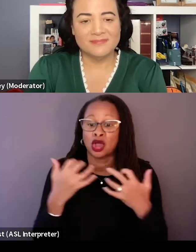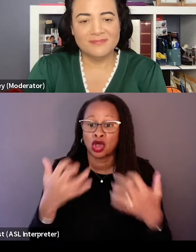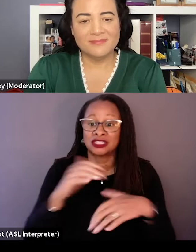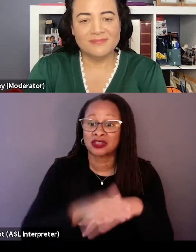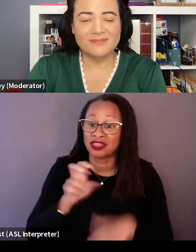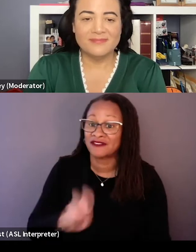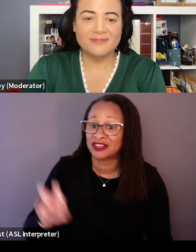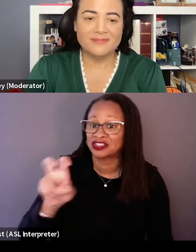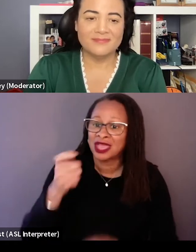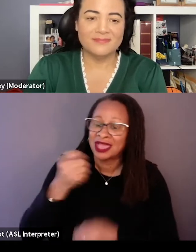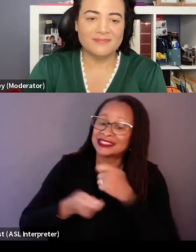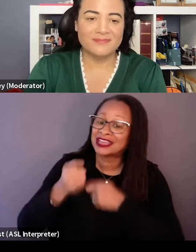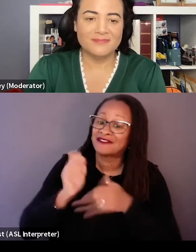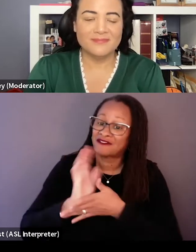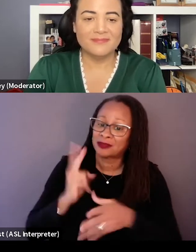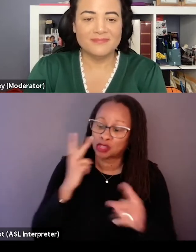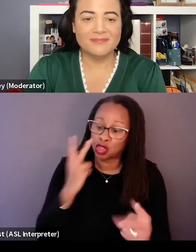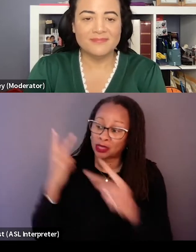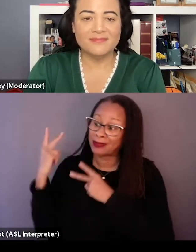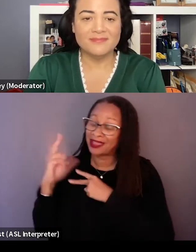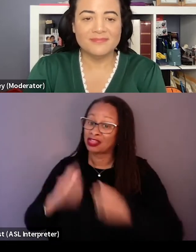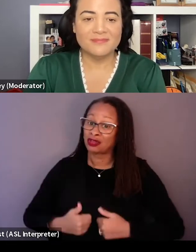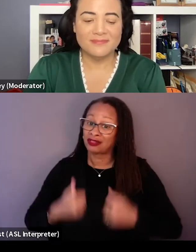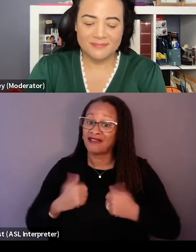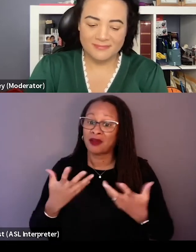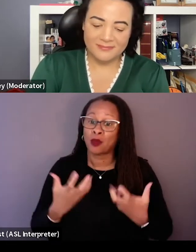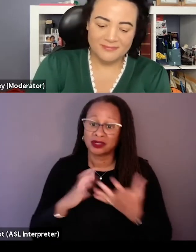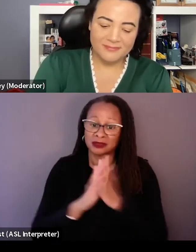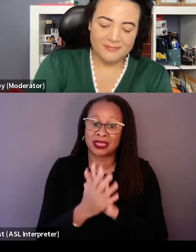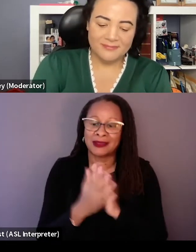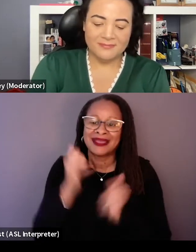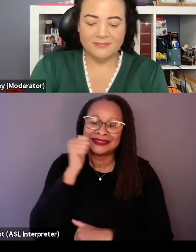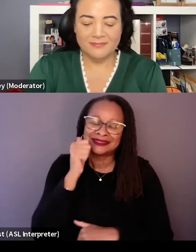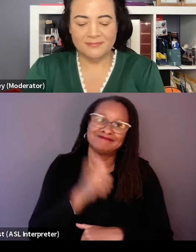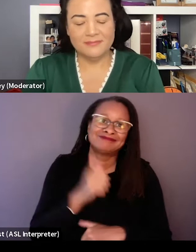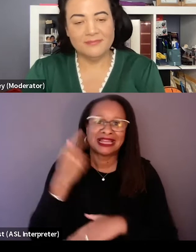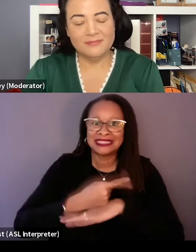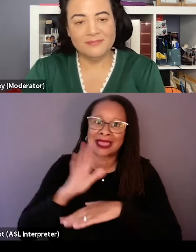instead of it being a film that was looking back at their lives. We wanted it to be a day by day film.